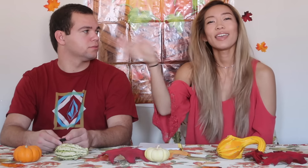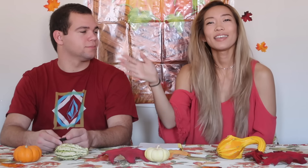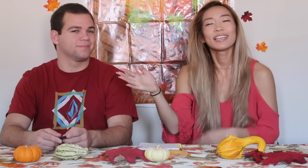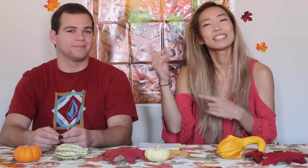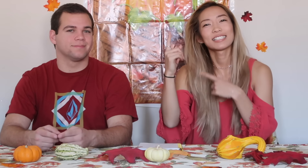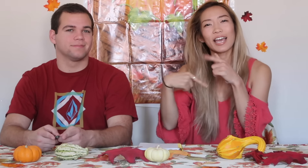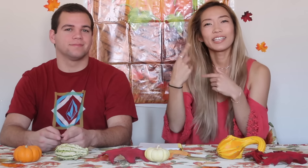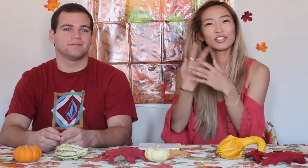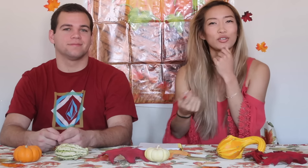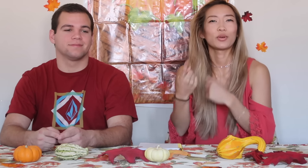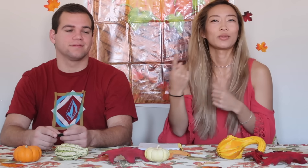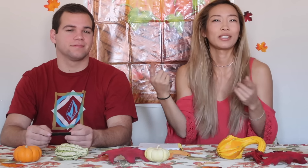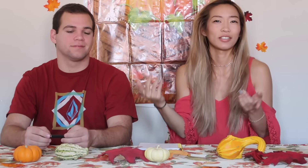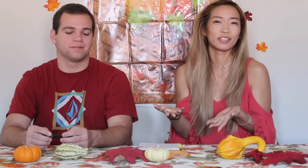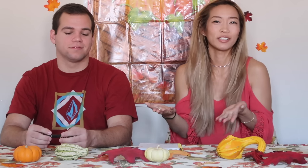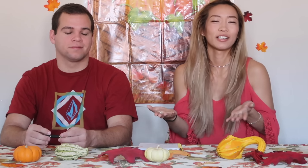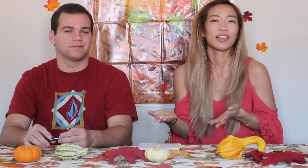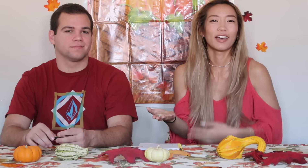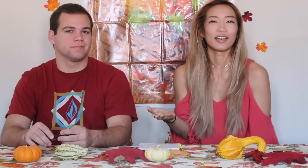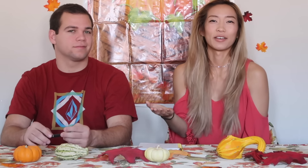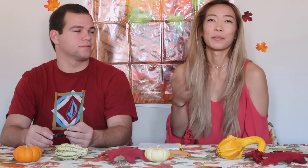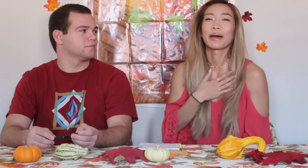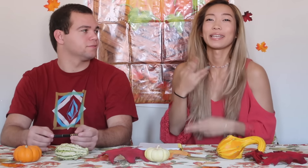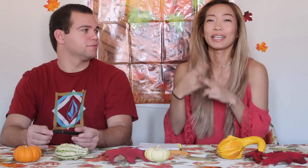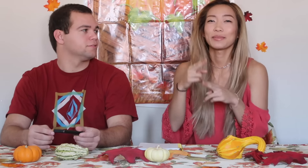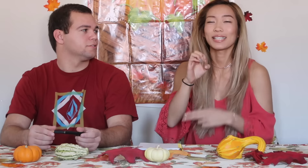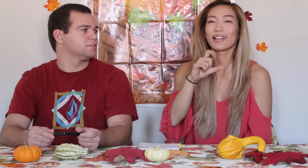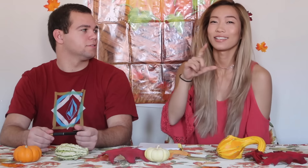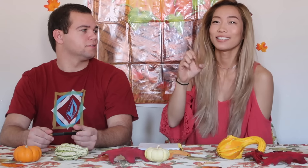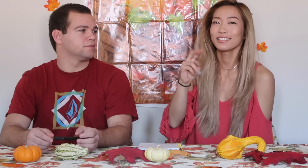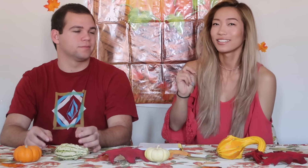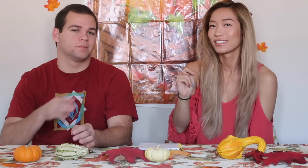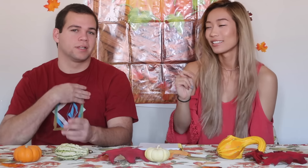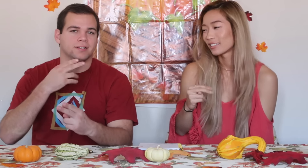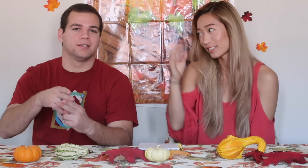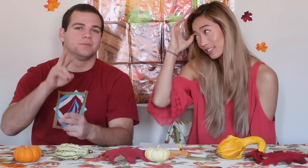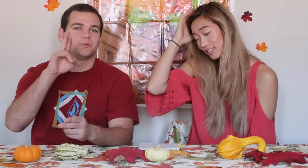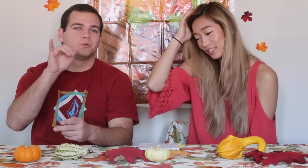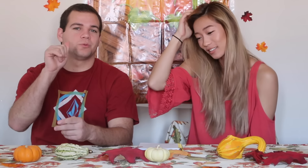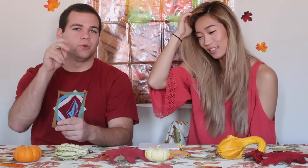Hey! SignDuo here. My name is Ellen My name is Ryan